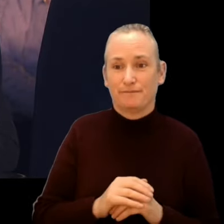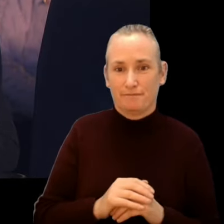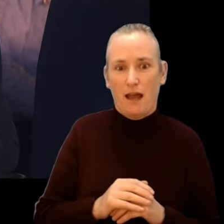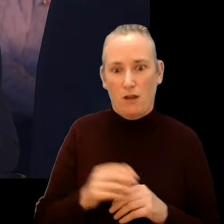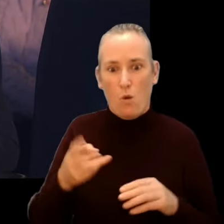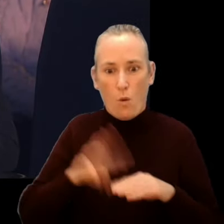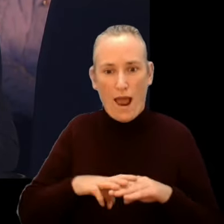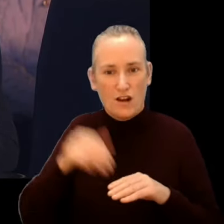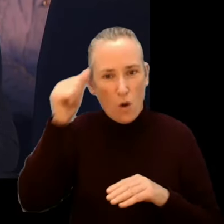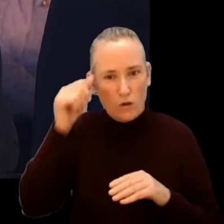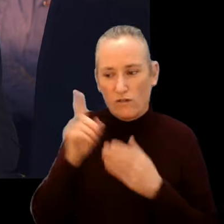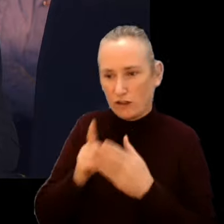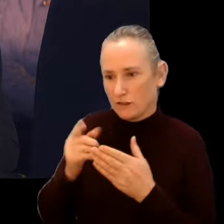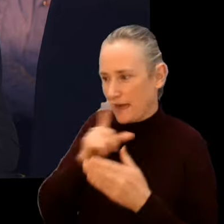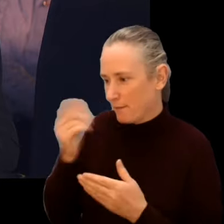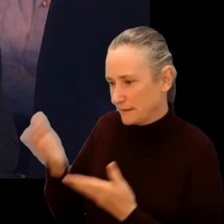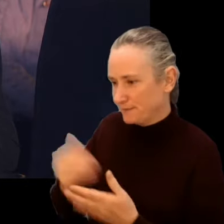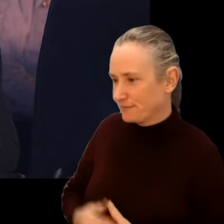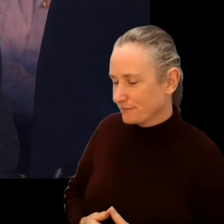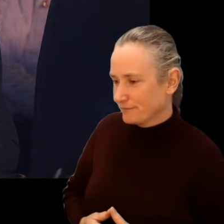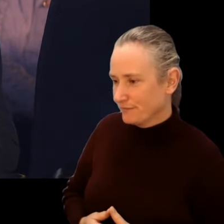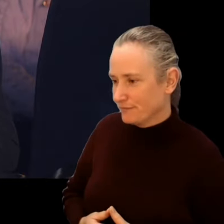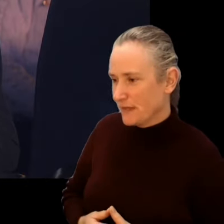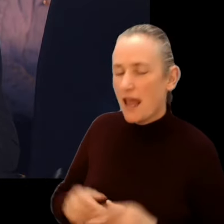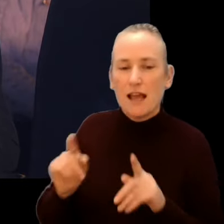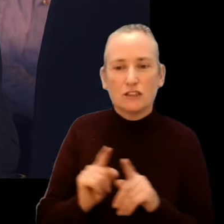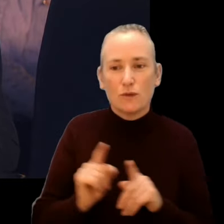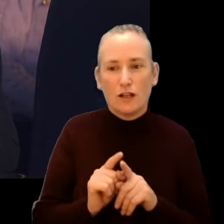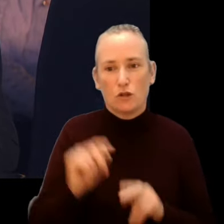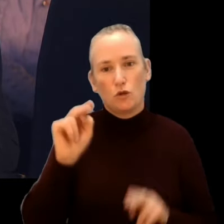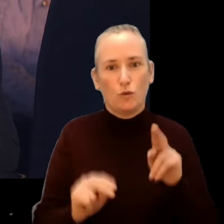such as, Apichatpong Weerasethakul and Hong Sangsoo, alongside new emerging talents.